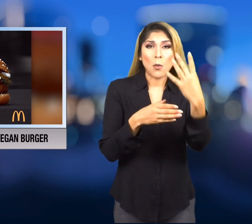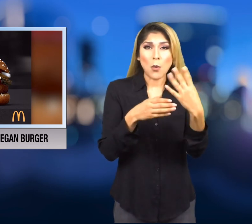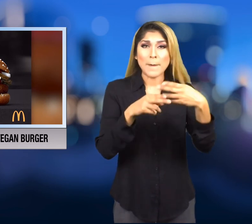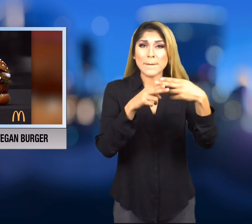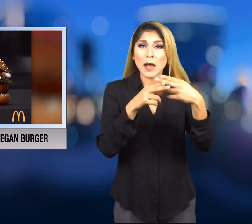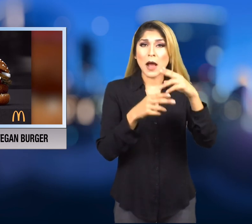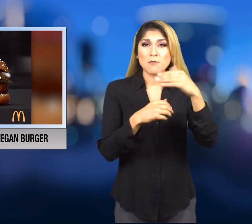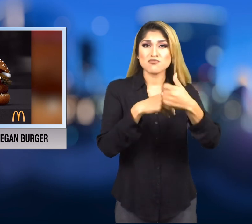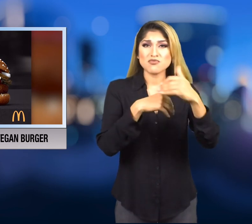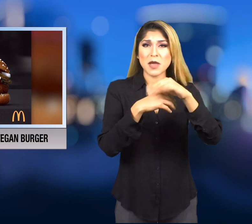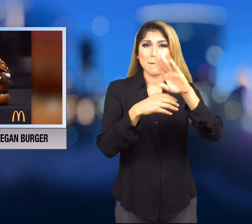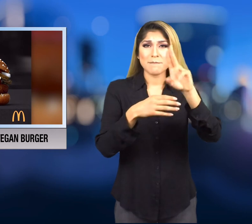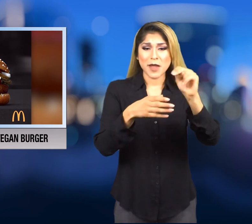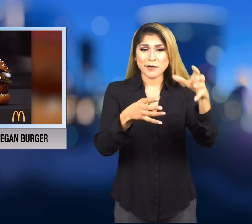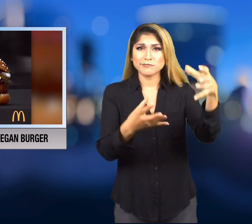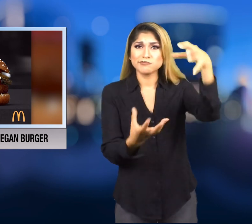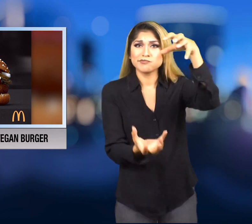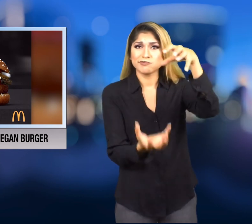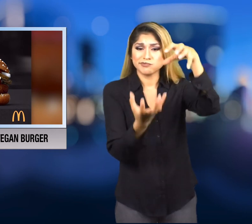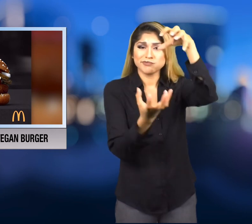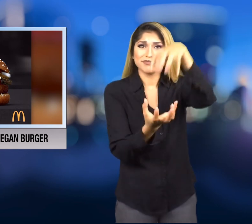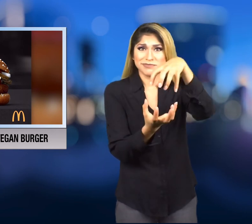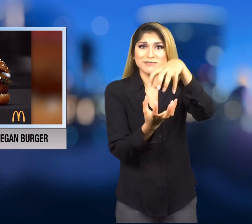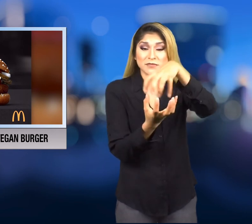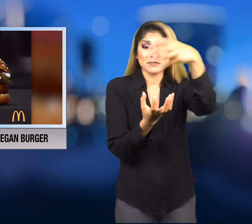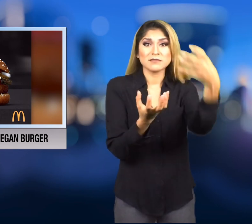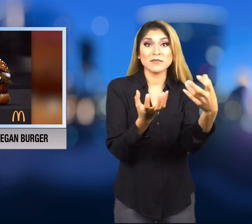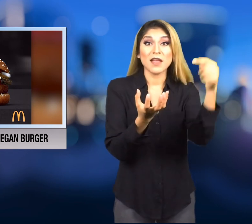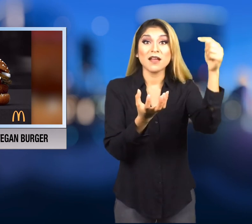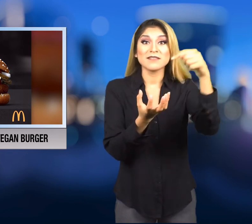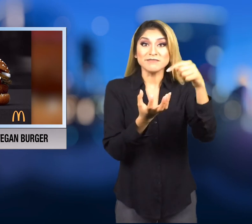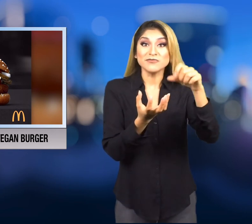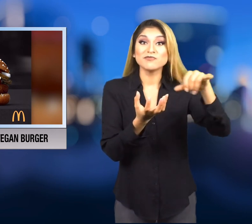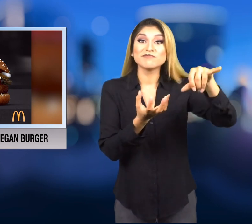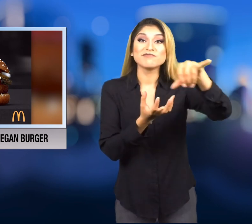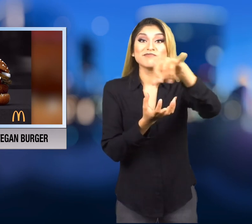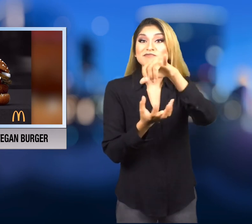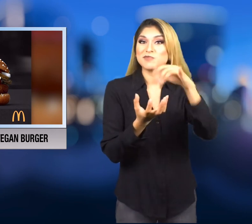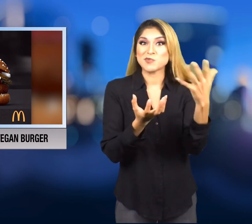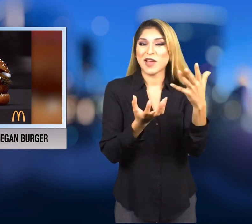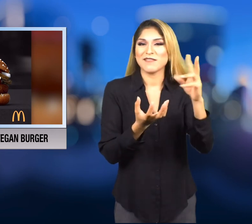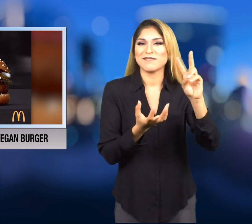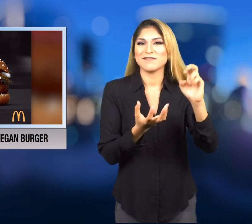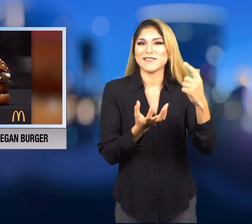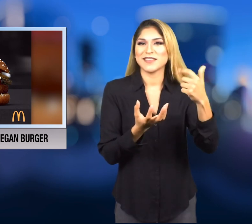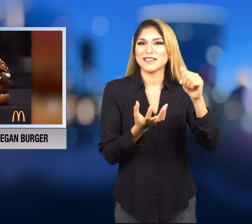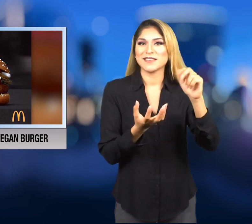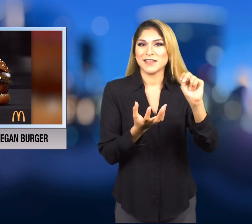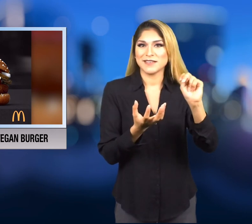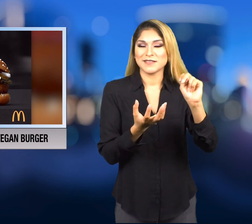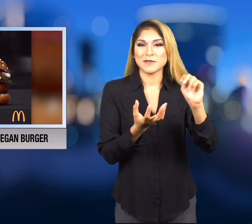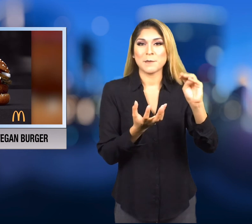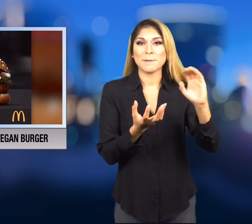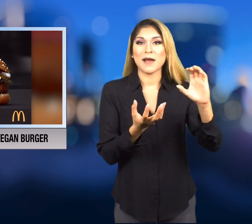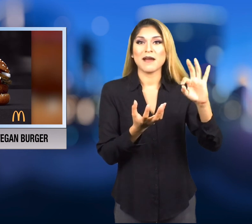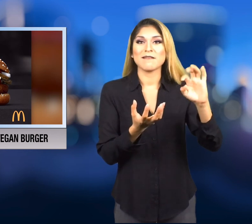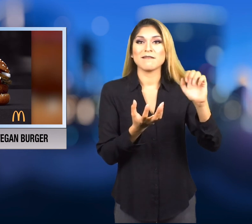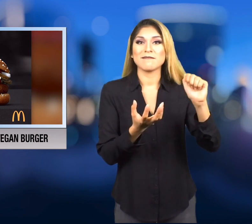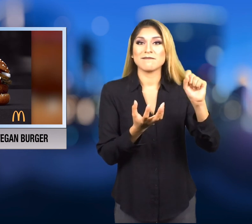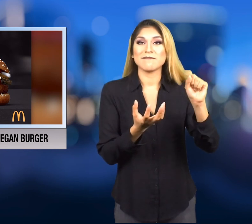quarter pound bun with vegan McFeast sauce,